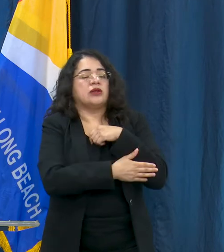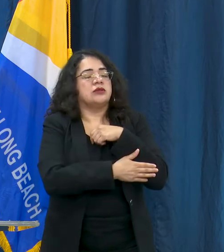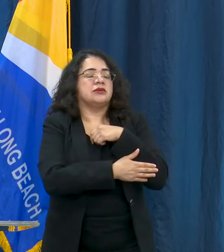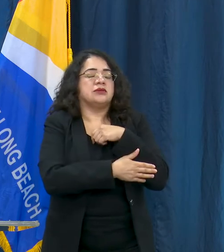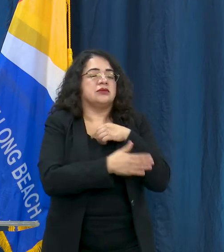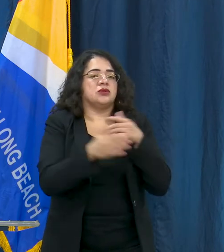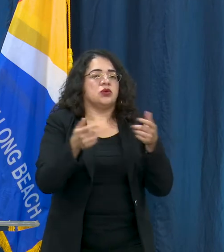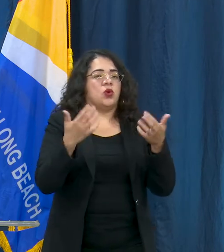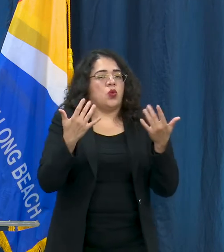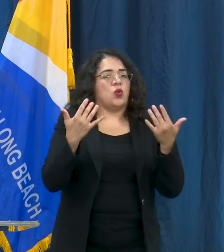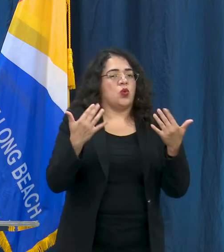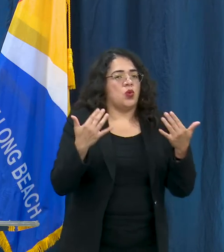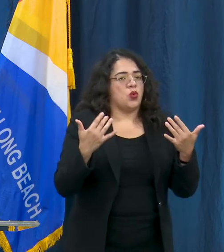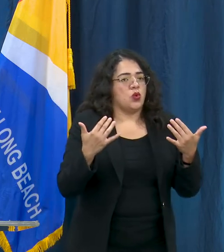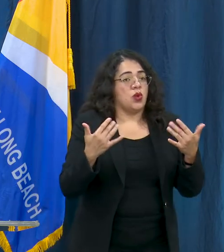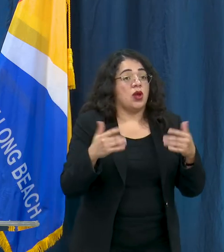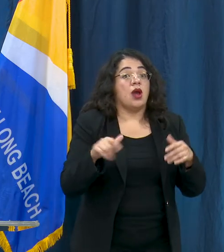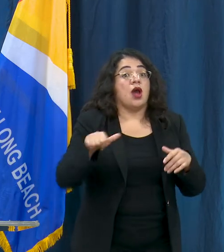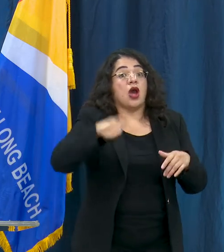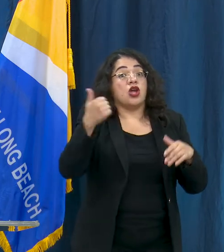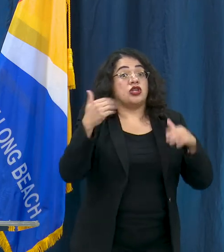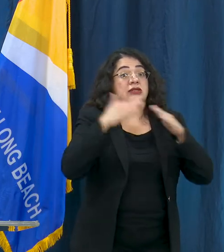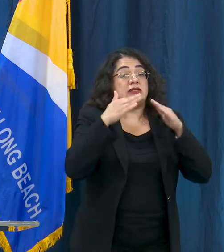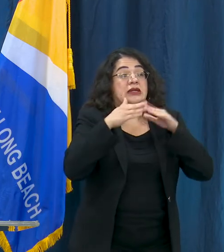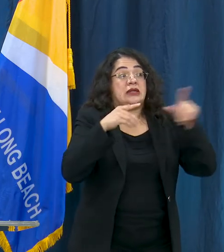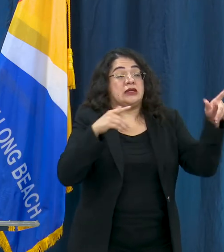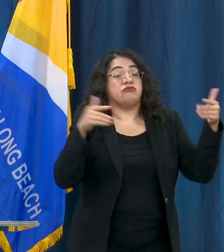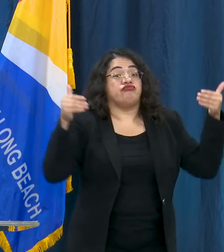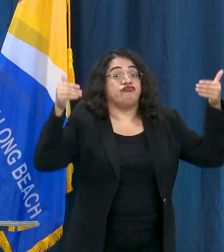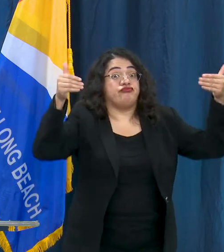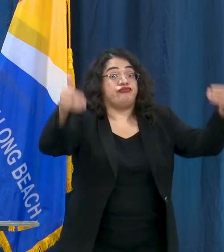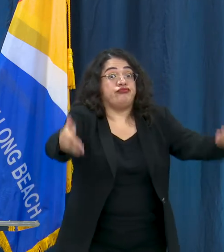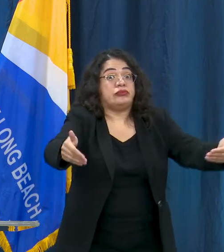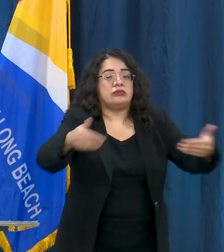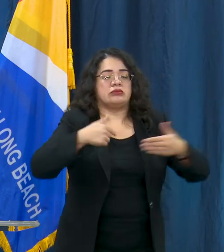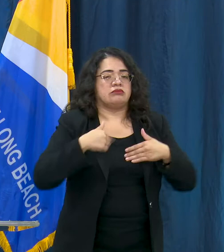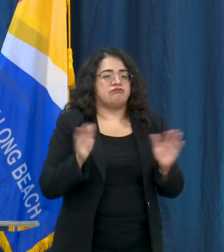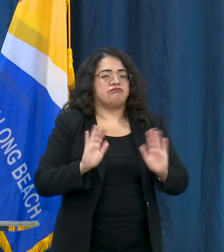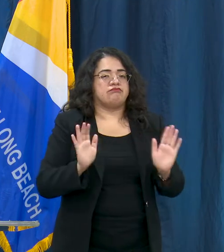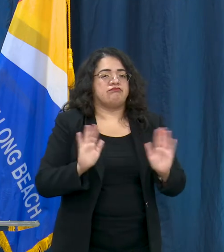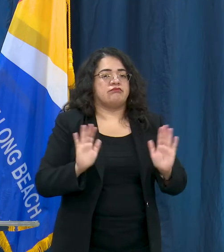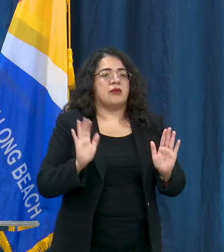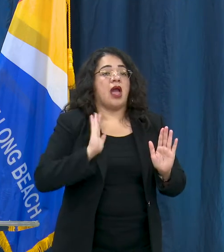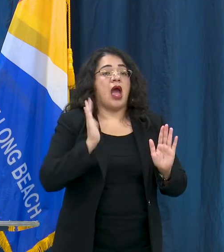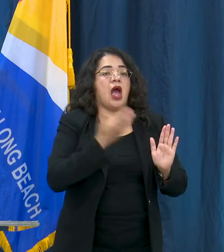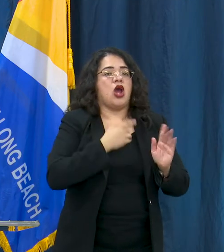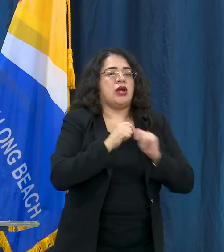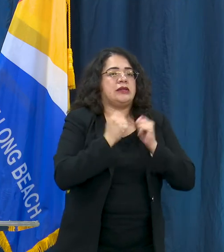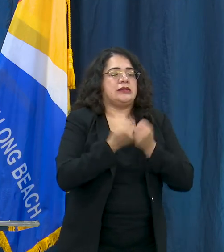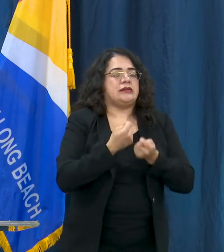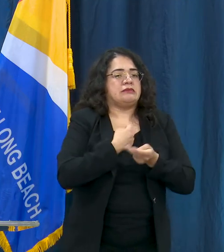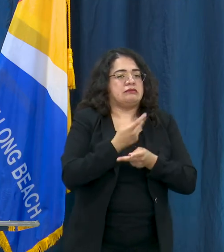where many other communities are so I think that our team is being more cautious in the reopenings.